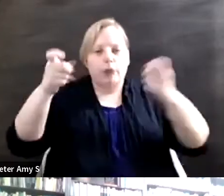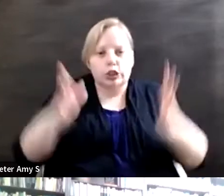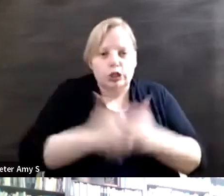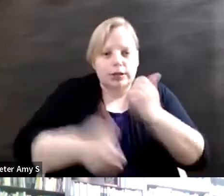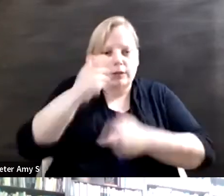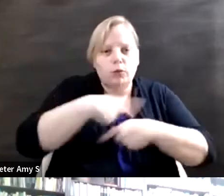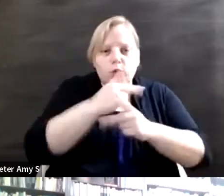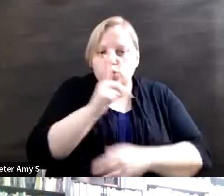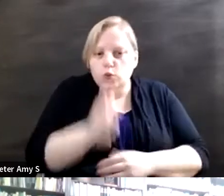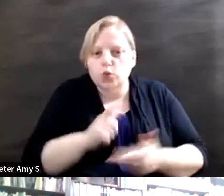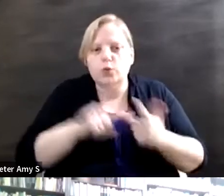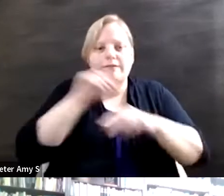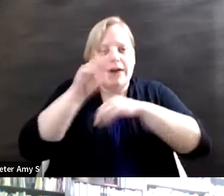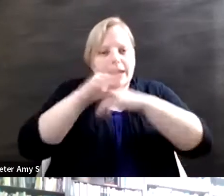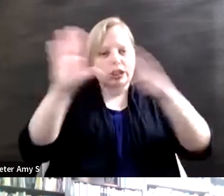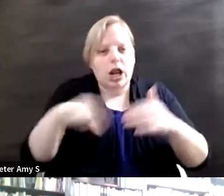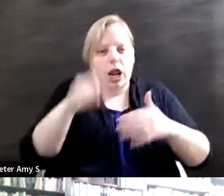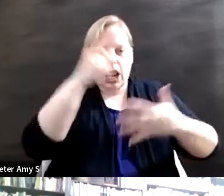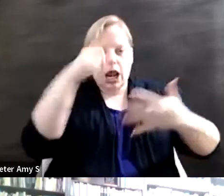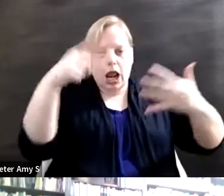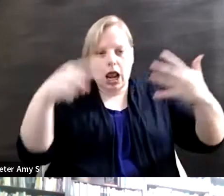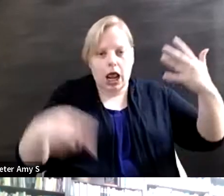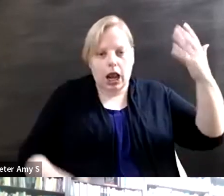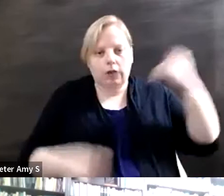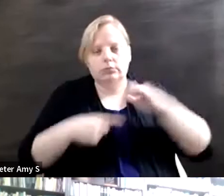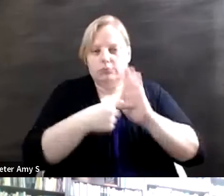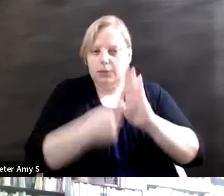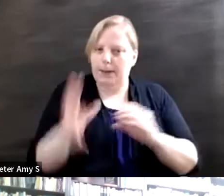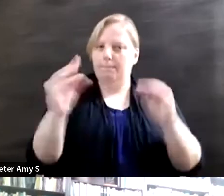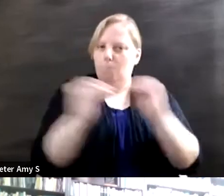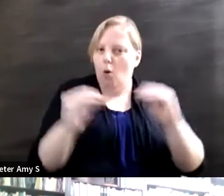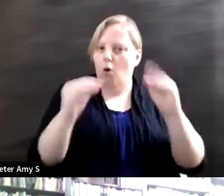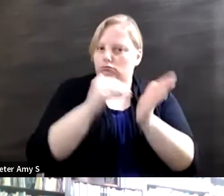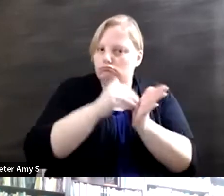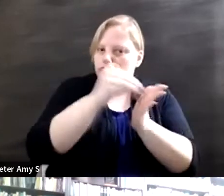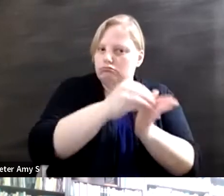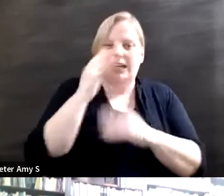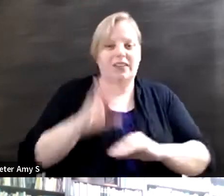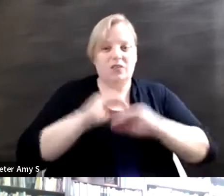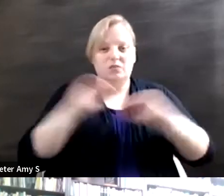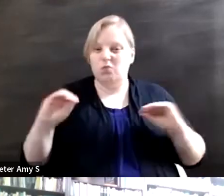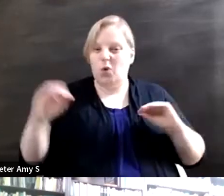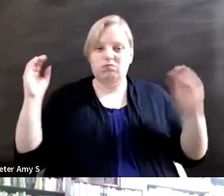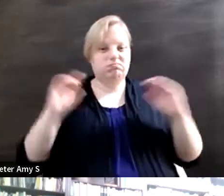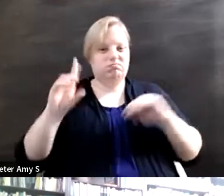who's the advisor? You can go on down the line and if we don't have representation in those